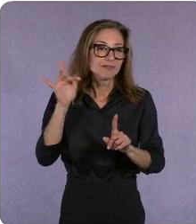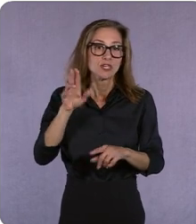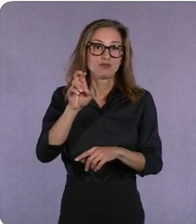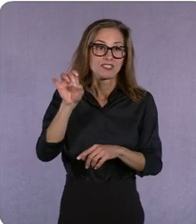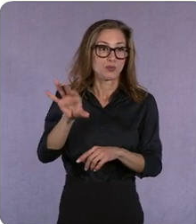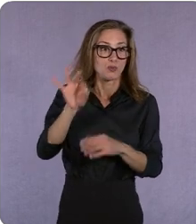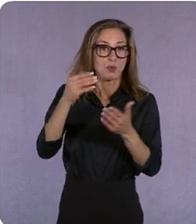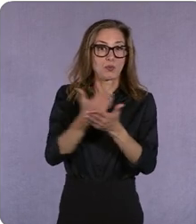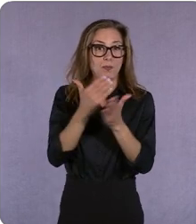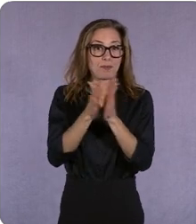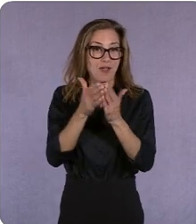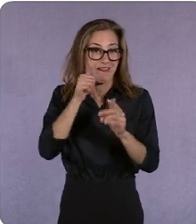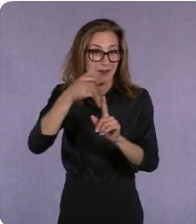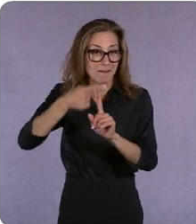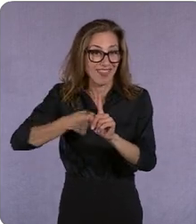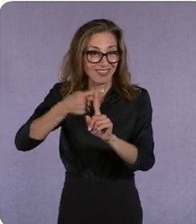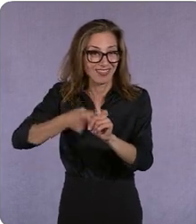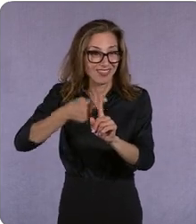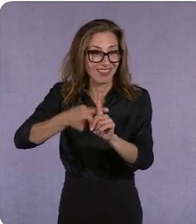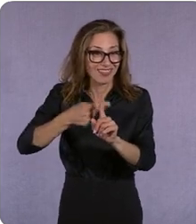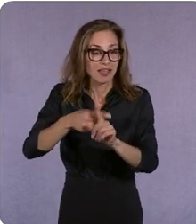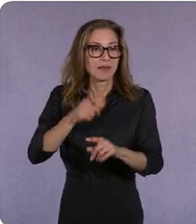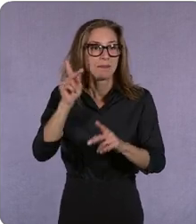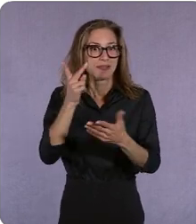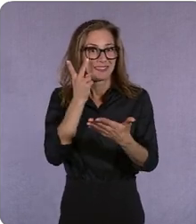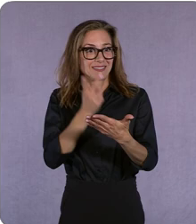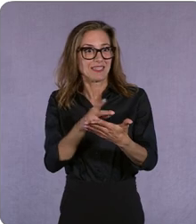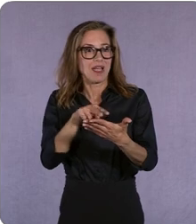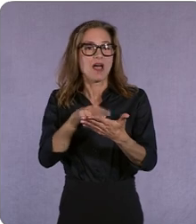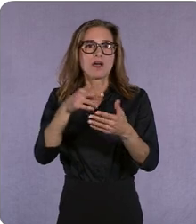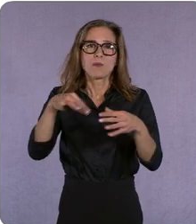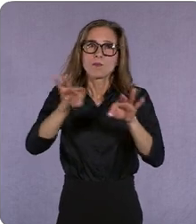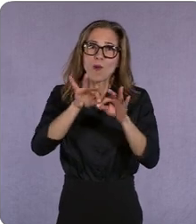of everything to read here's one thing that's worthy of your time and attention that book and